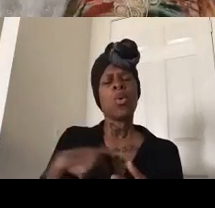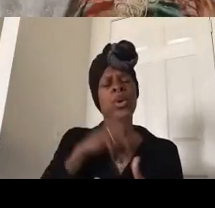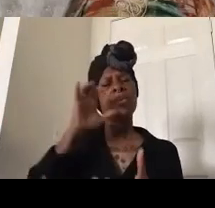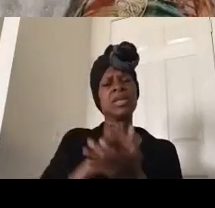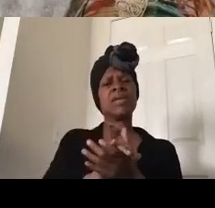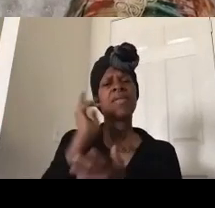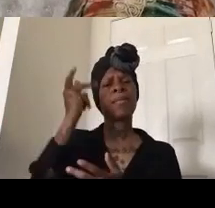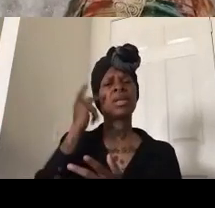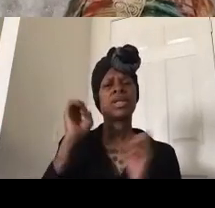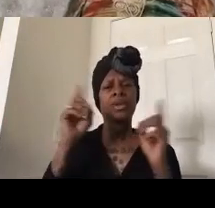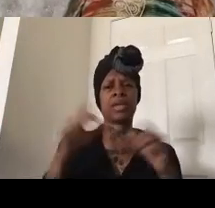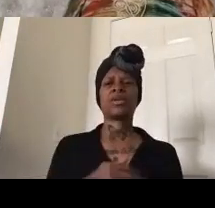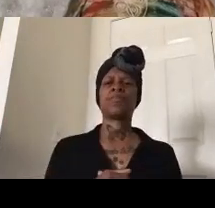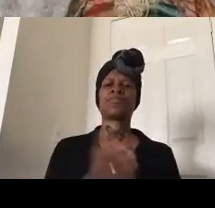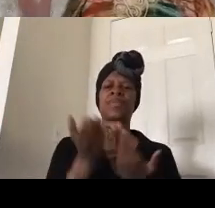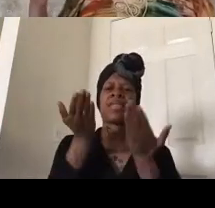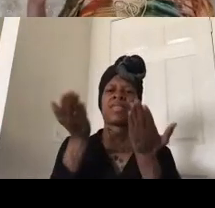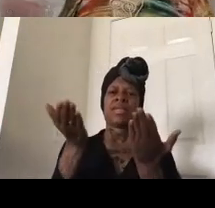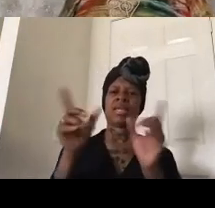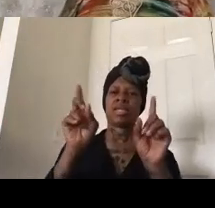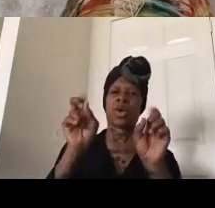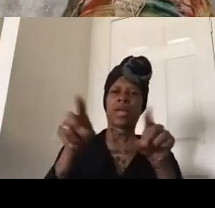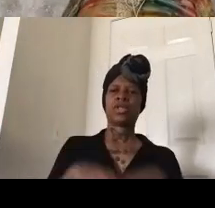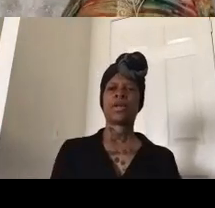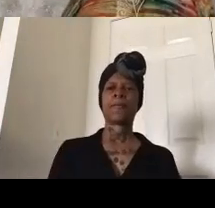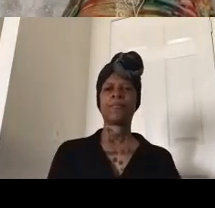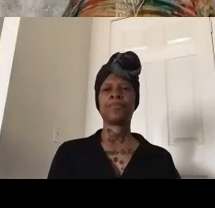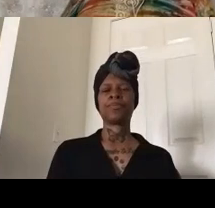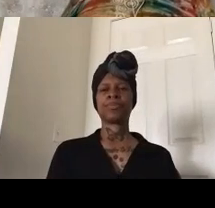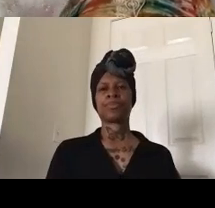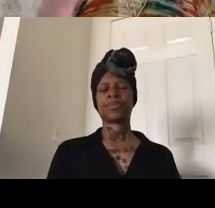here's the question people's budget you all know that the